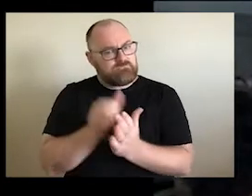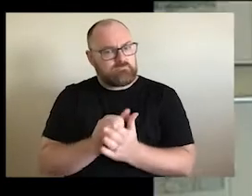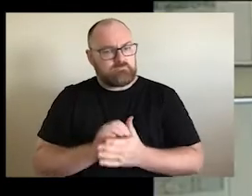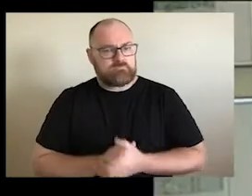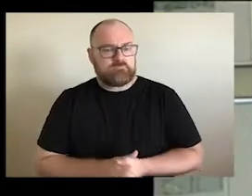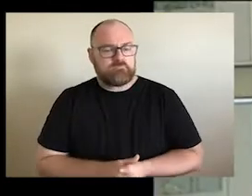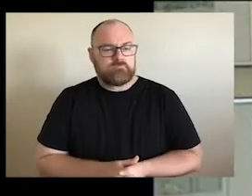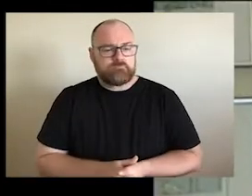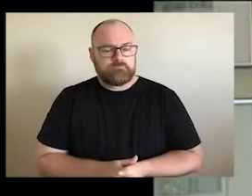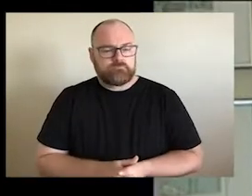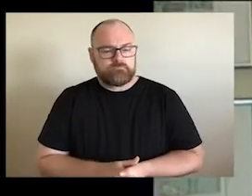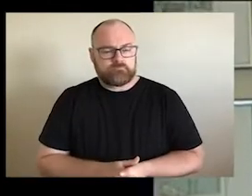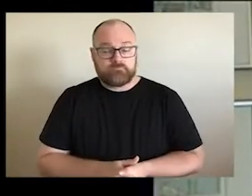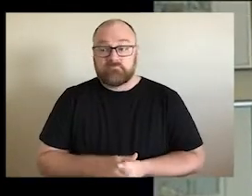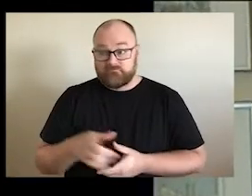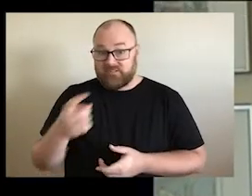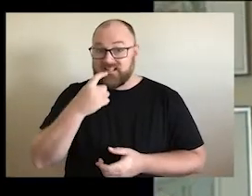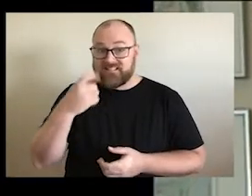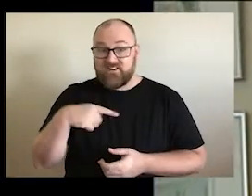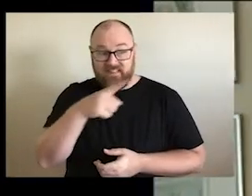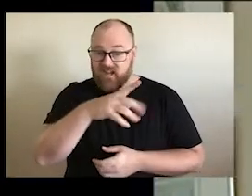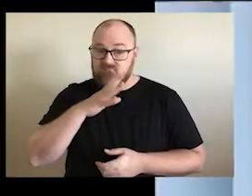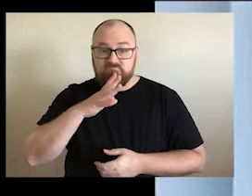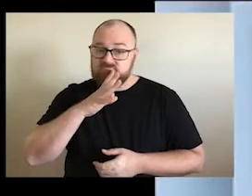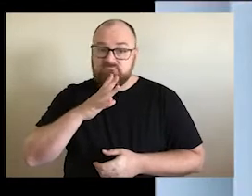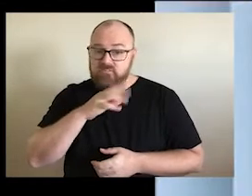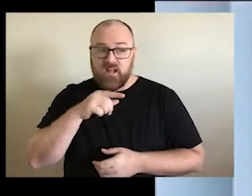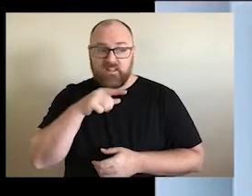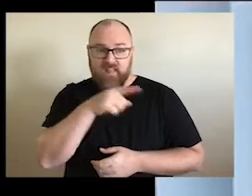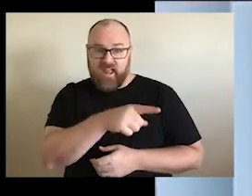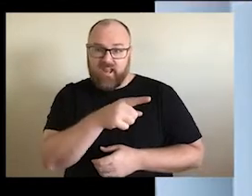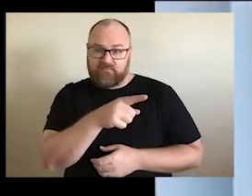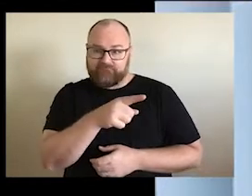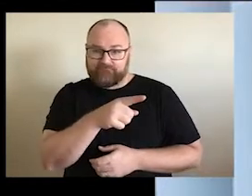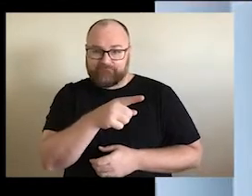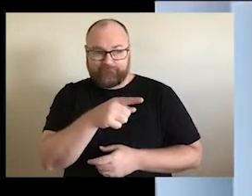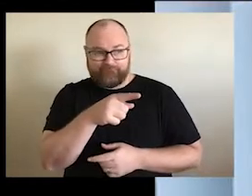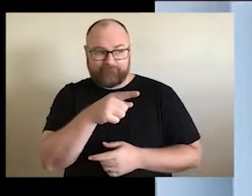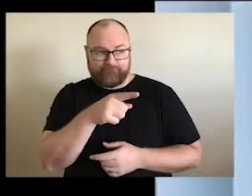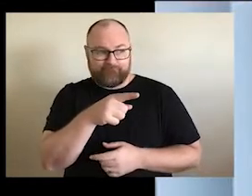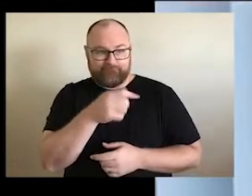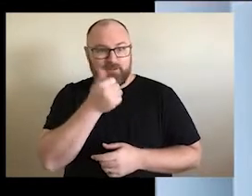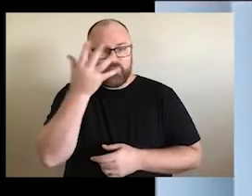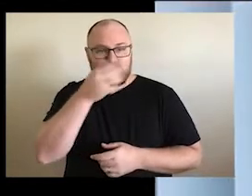seriously. Don't understand but those people can be Aborigine because they immediately think of traditional